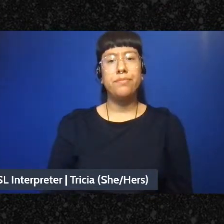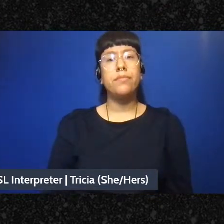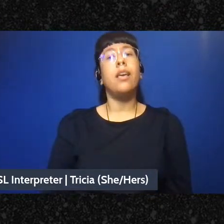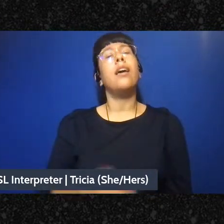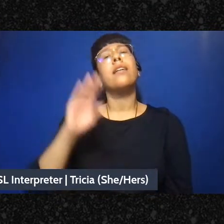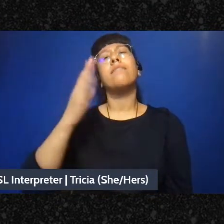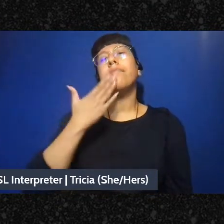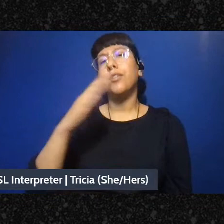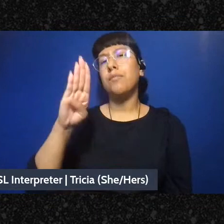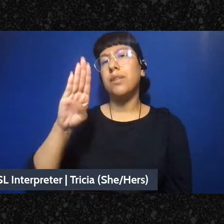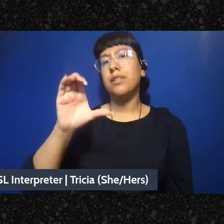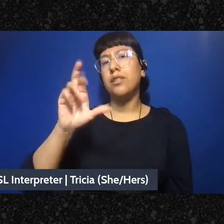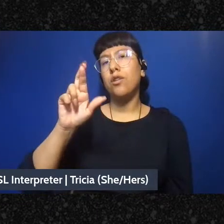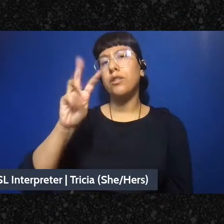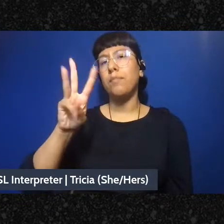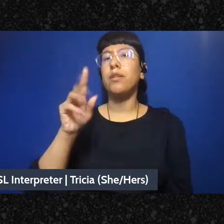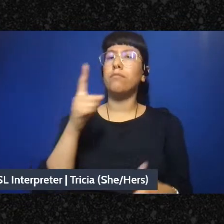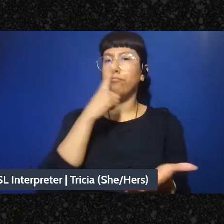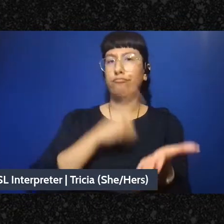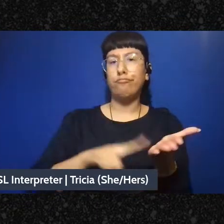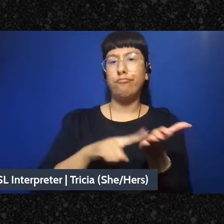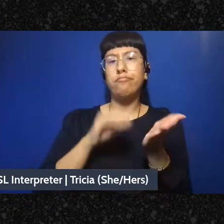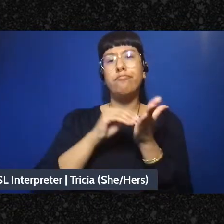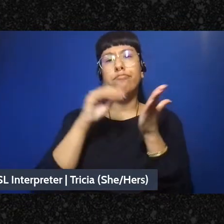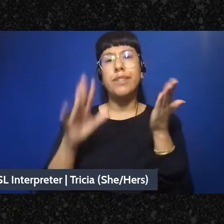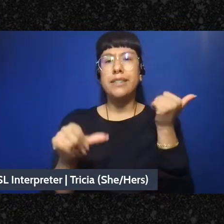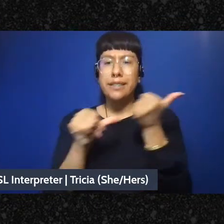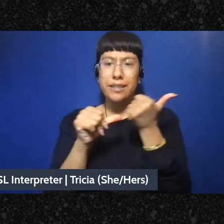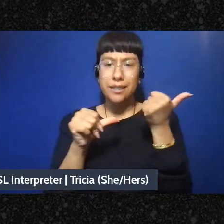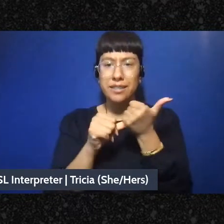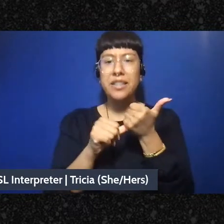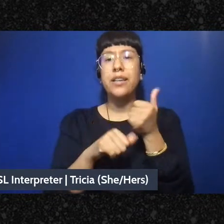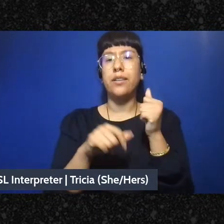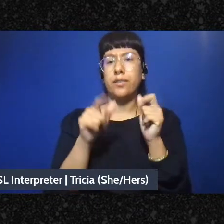student research assistant Eve Glazier who is working with Sophie behind the scenes tonight.